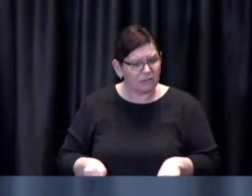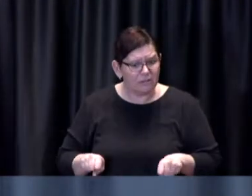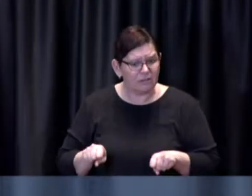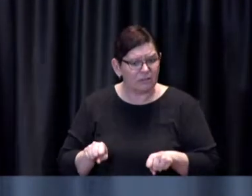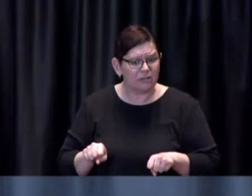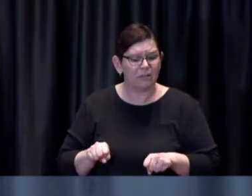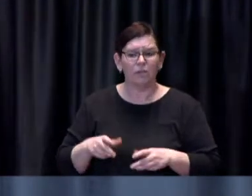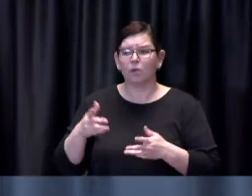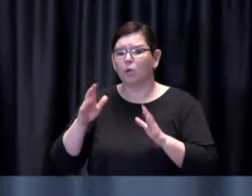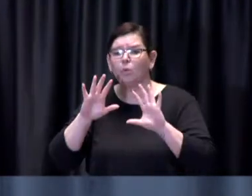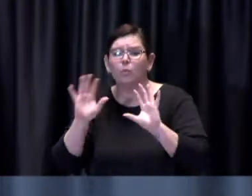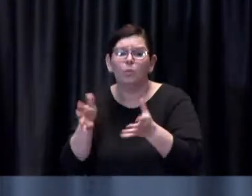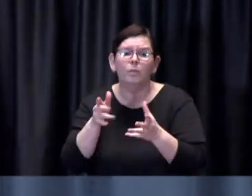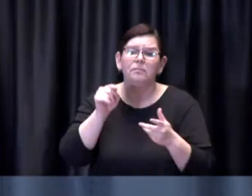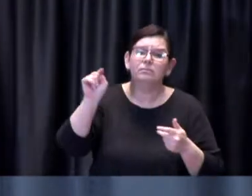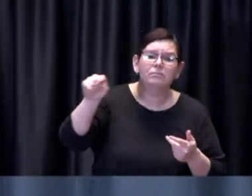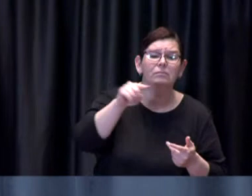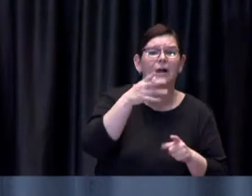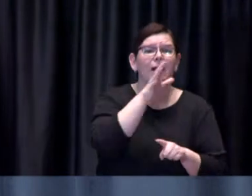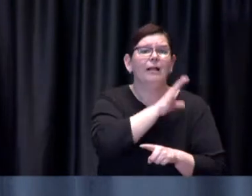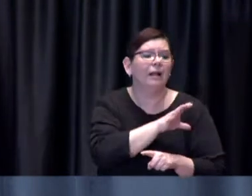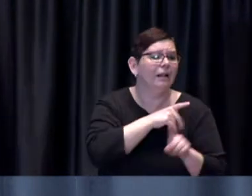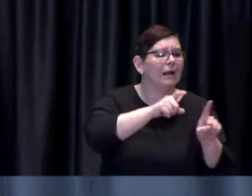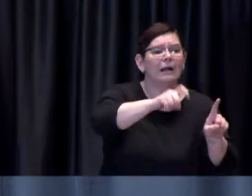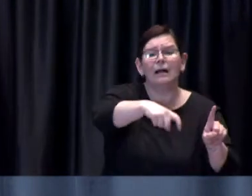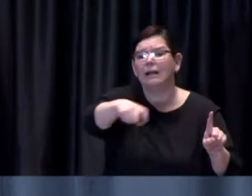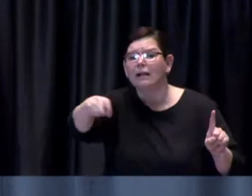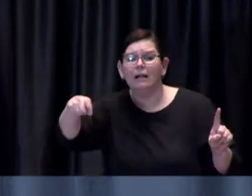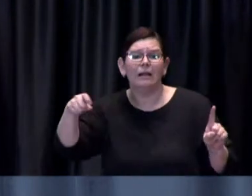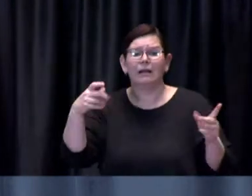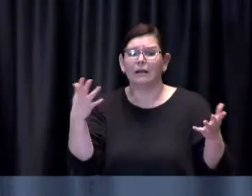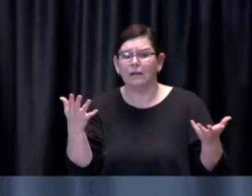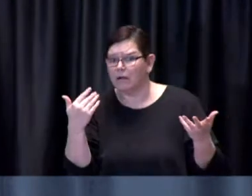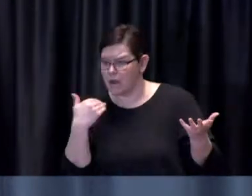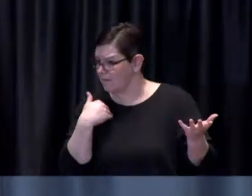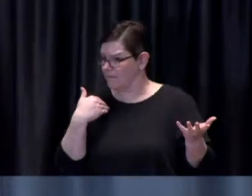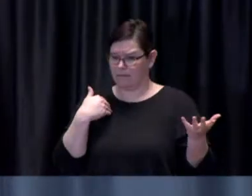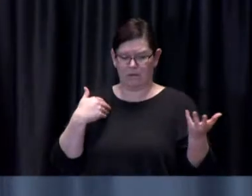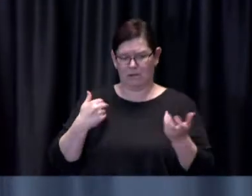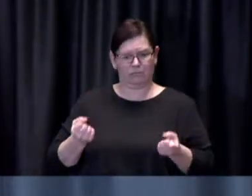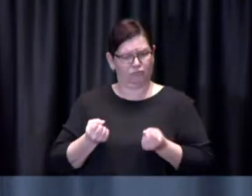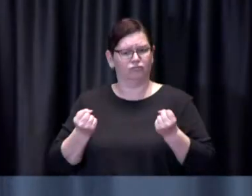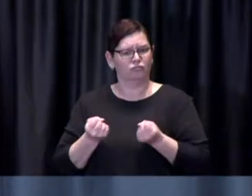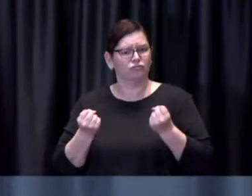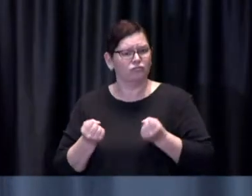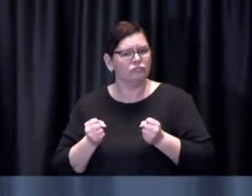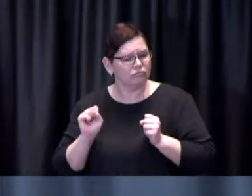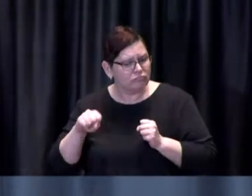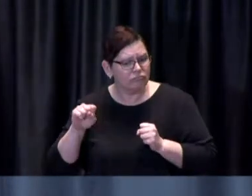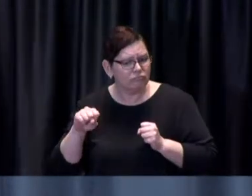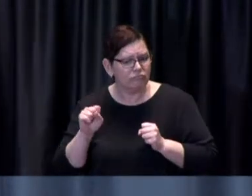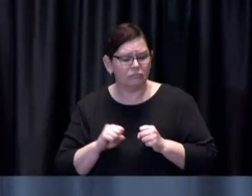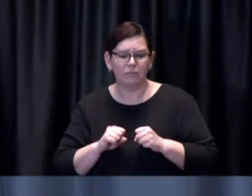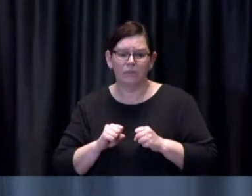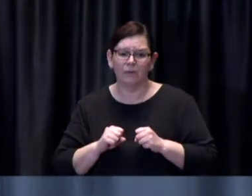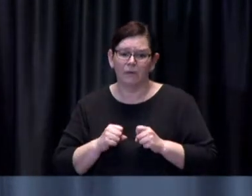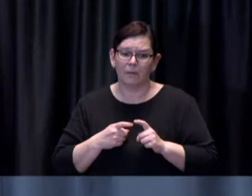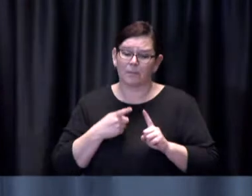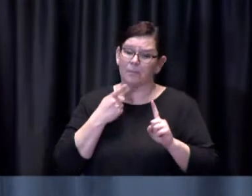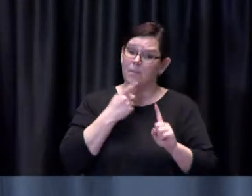making sure that the most the absolute most number of doses go into the most amount of eligible arms